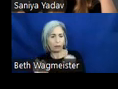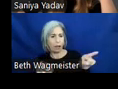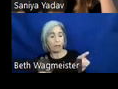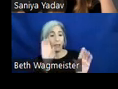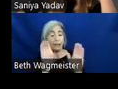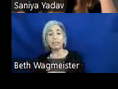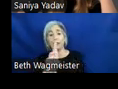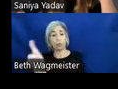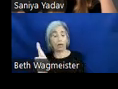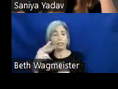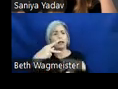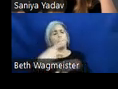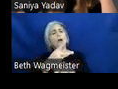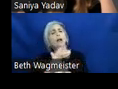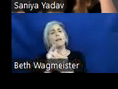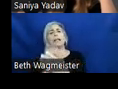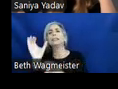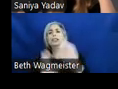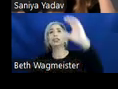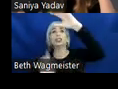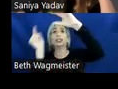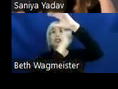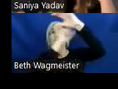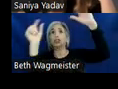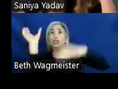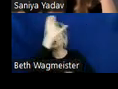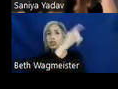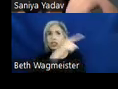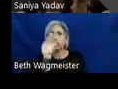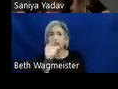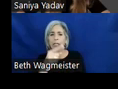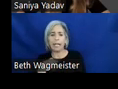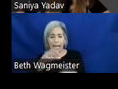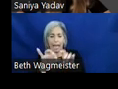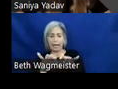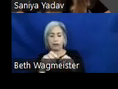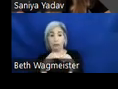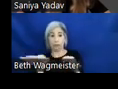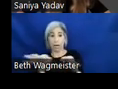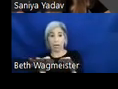of a product with a search field, the search field has a place to enter text but also has